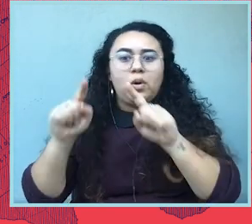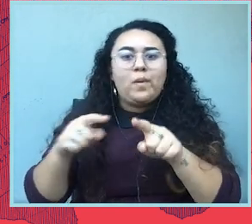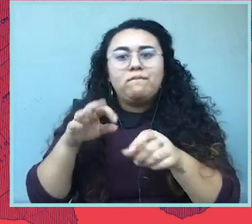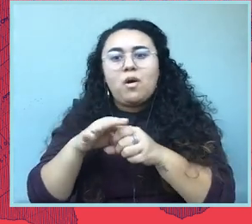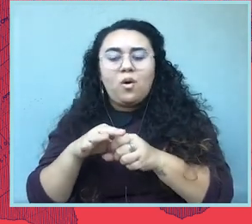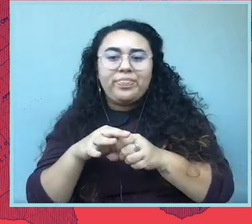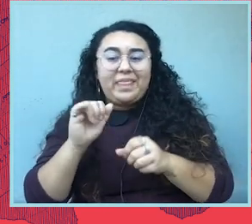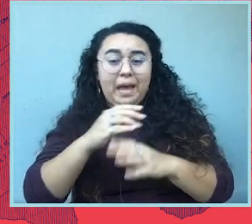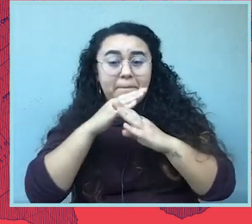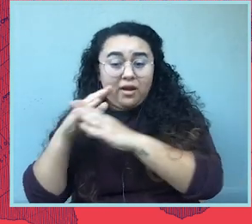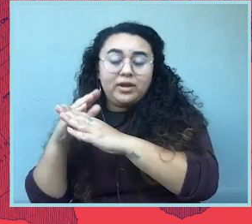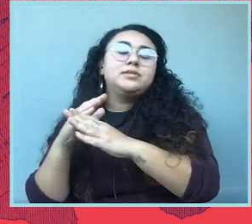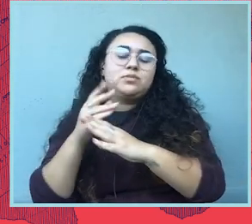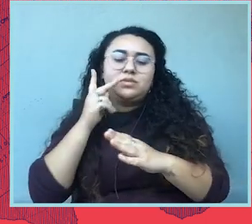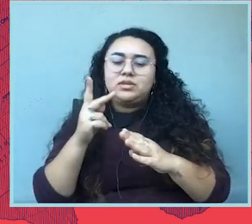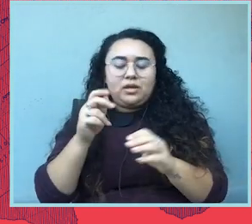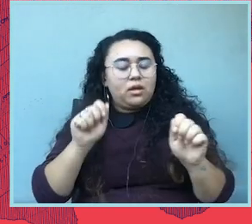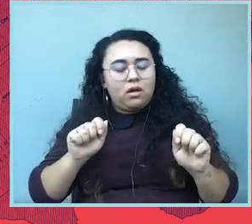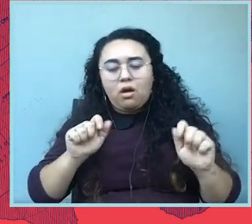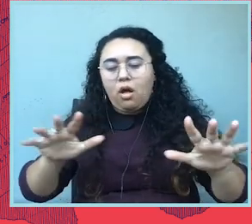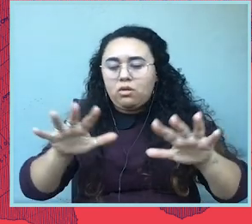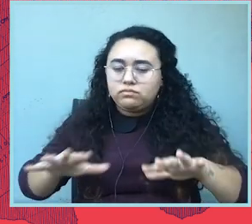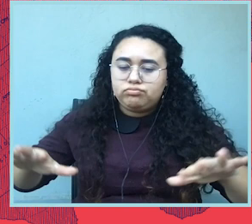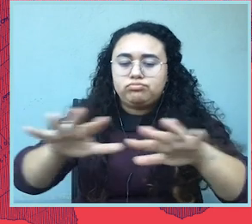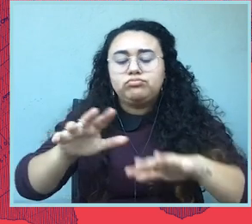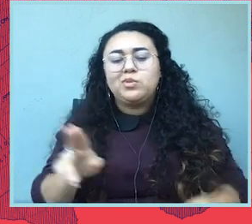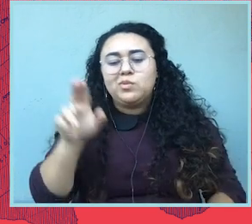We're seeing those across the country in places like Texas and Montana.